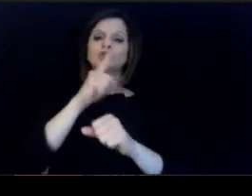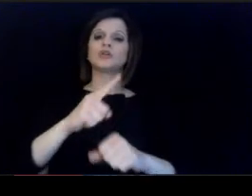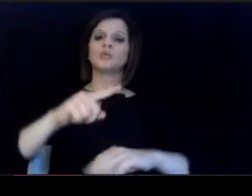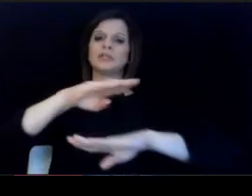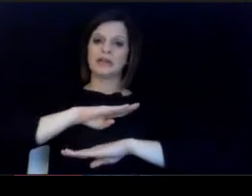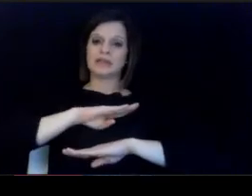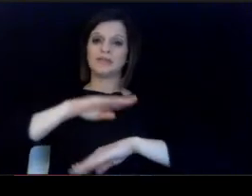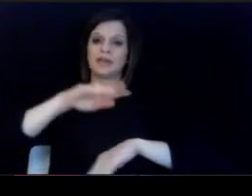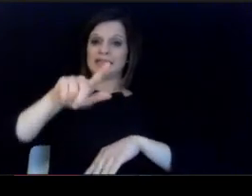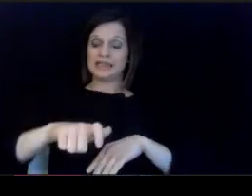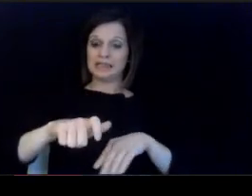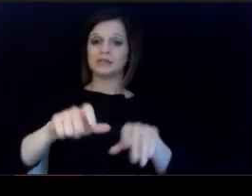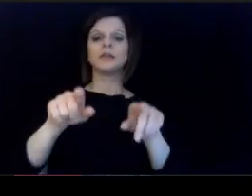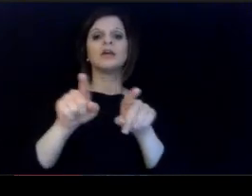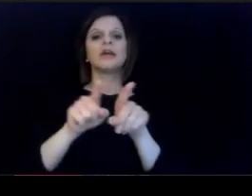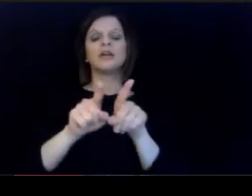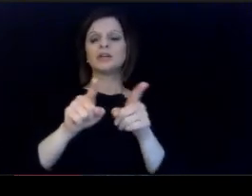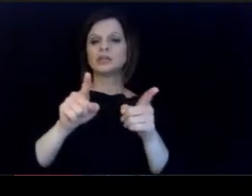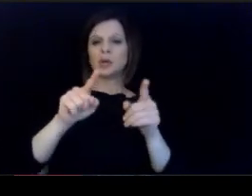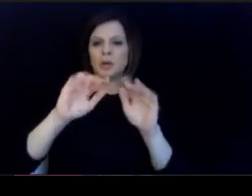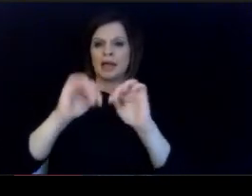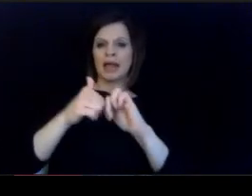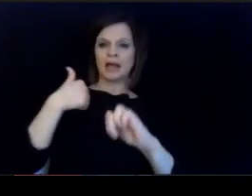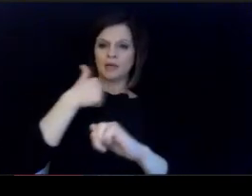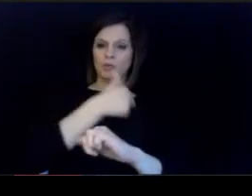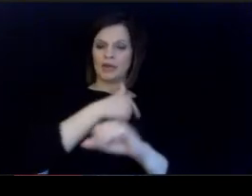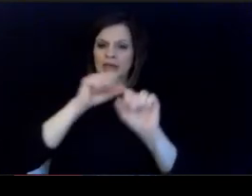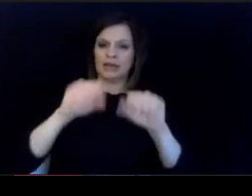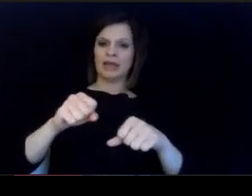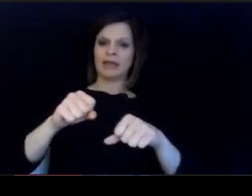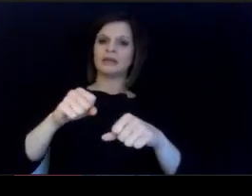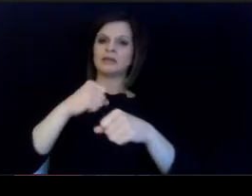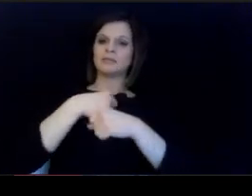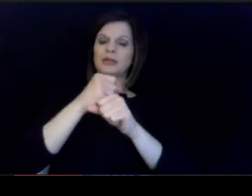in the state and also how we can create something that's lasting. beyond just the grant money.